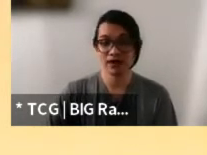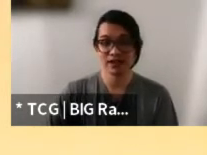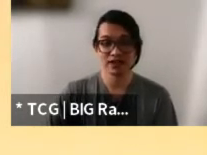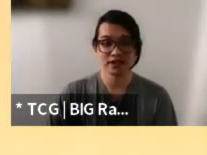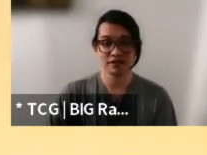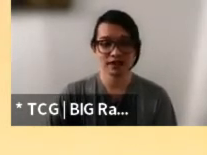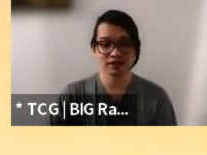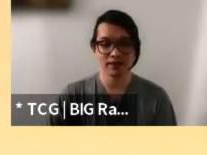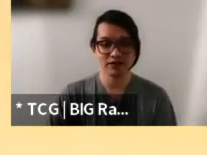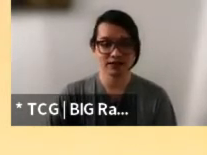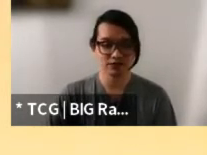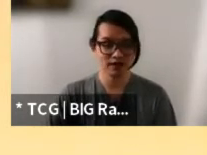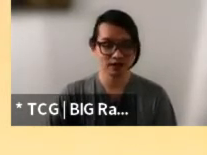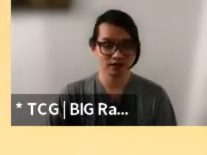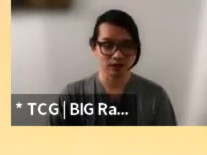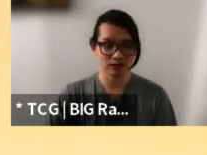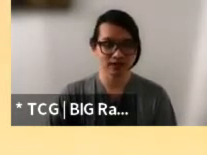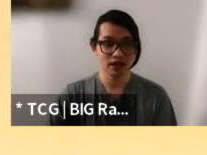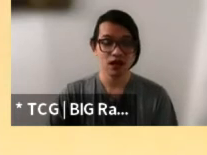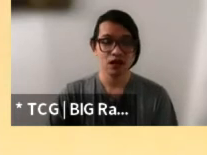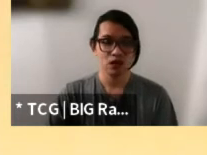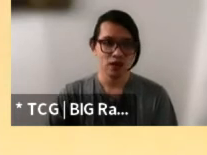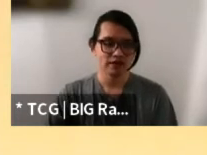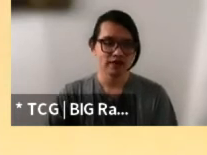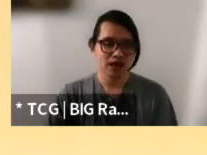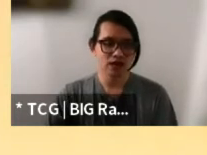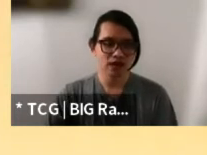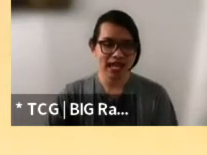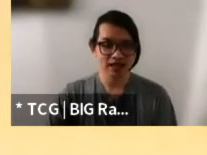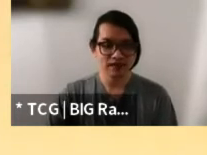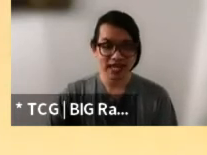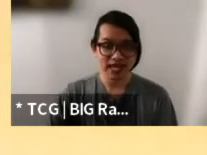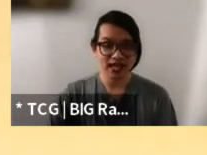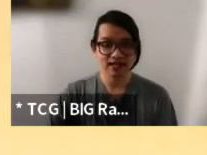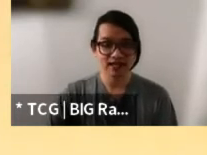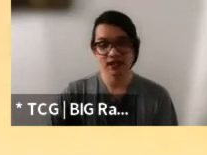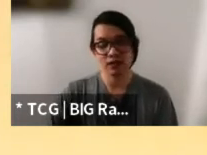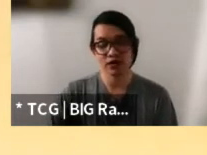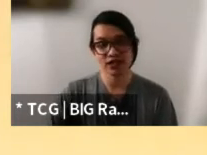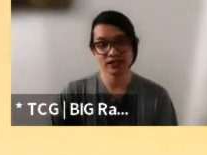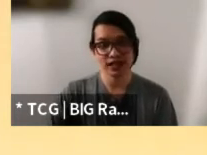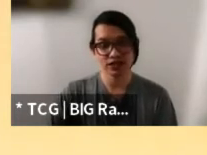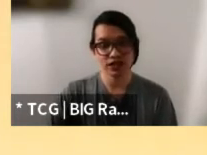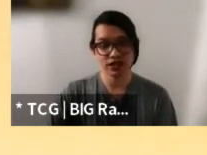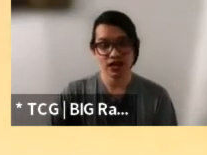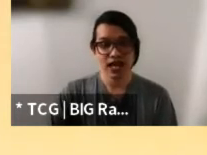in achieving the Paris Agreement goals with power I had in my hand, as an Operations Manager,